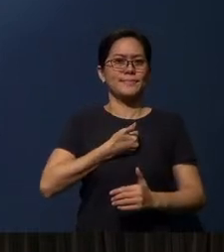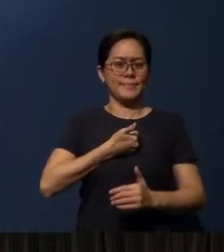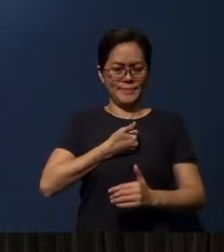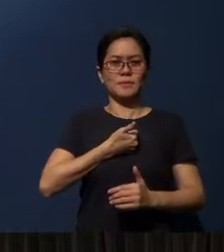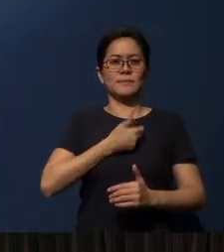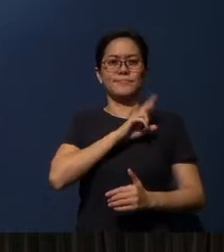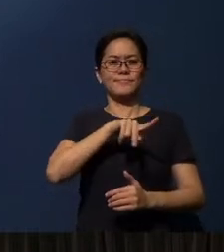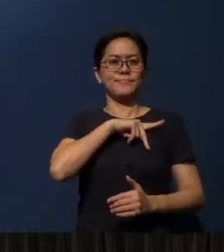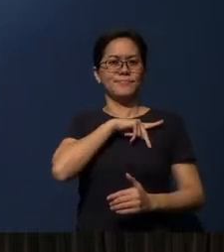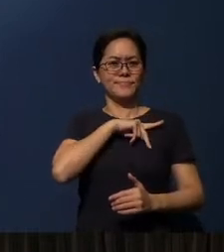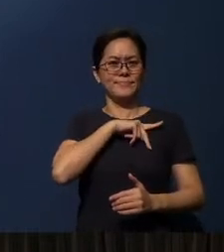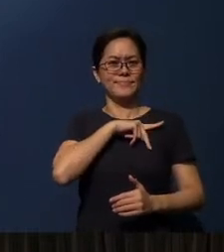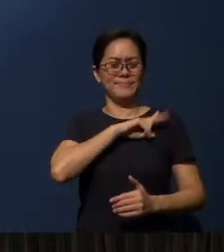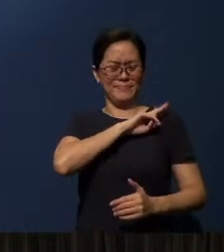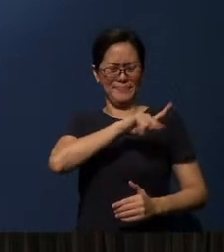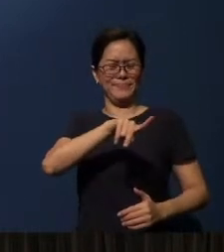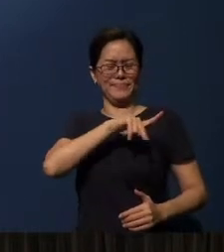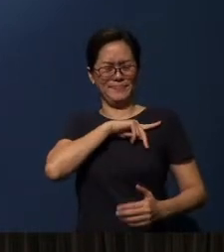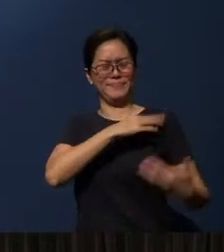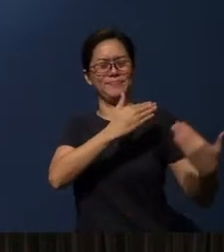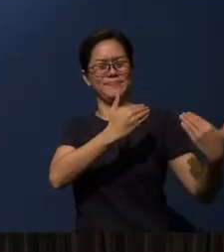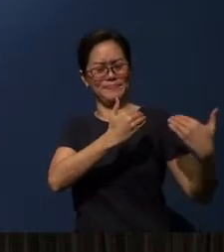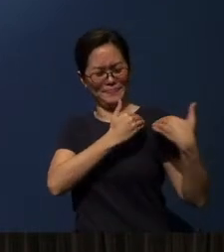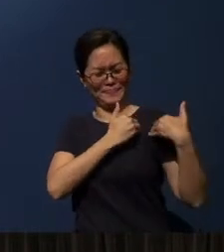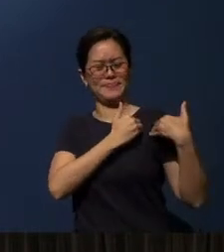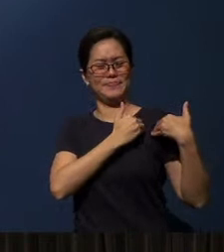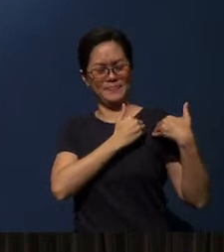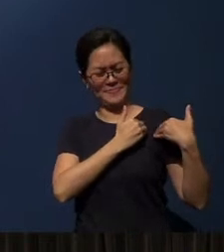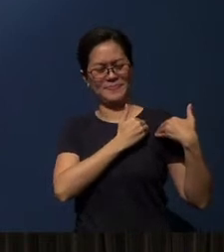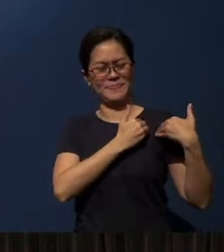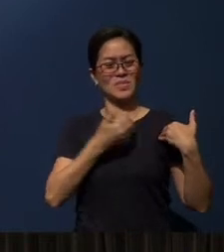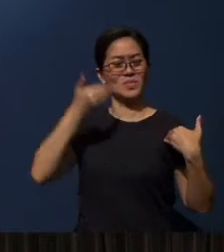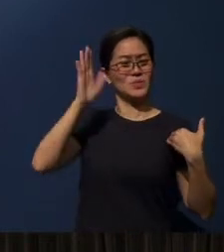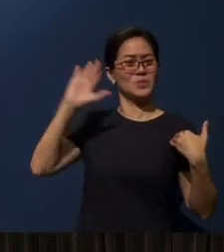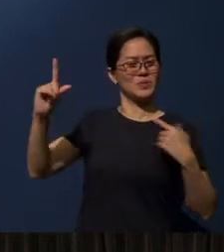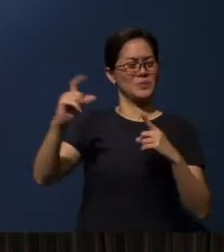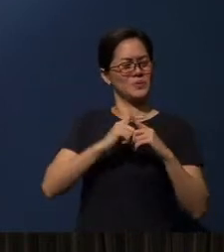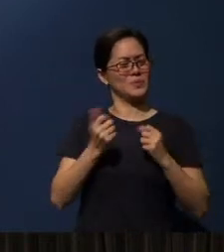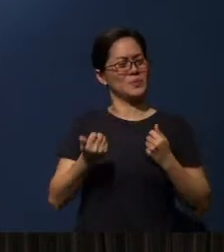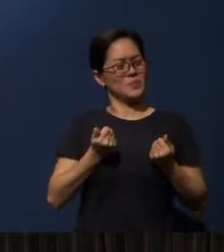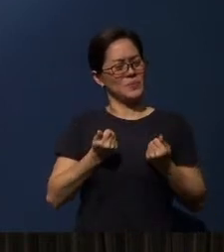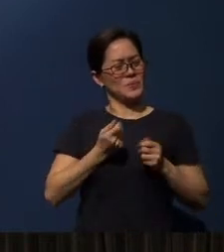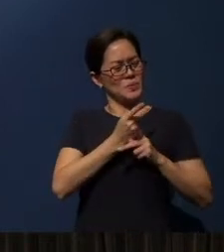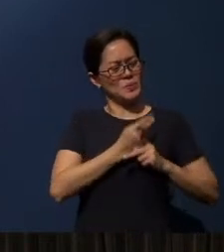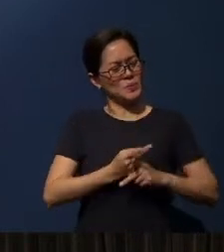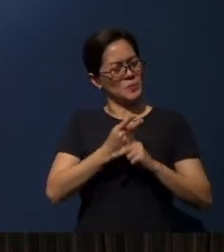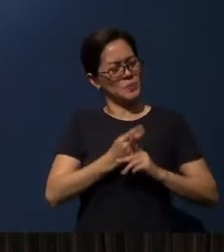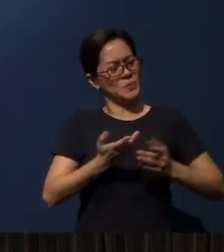have to take this personal responsibility to handle the Word of God with care.